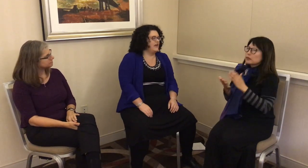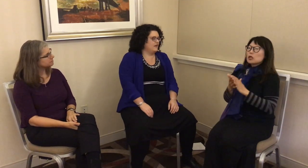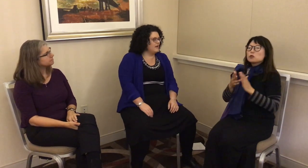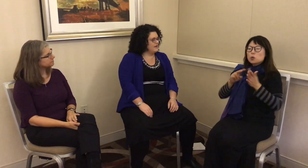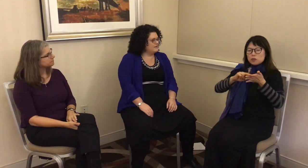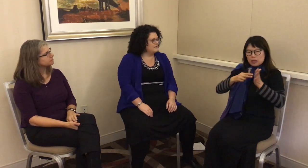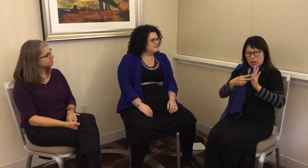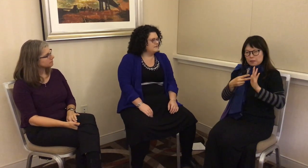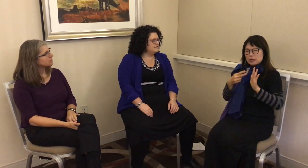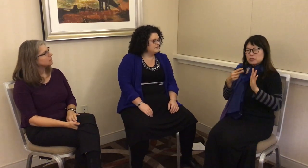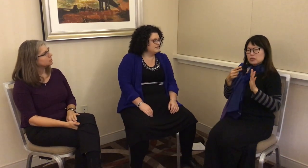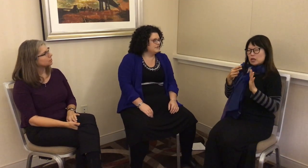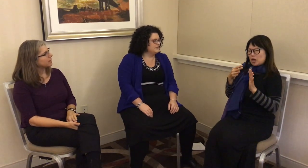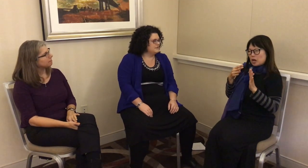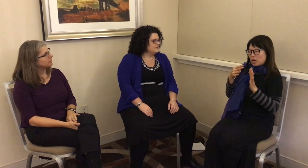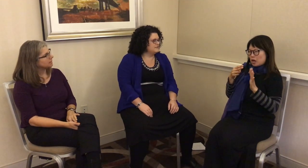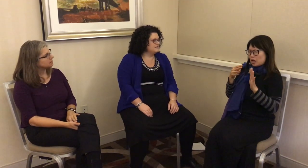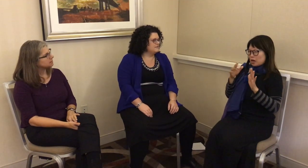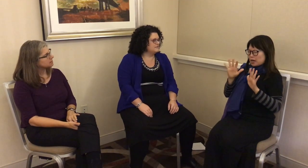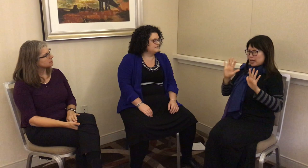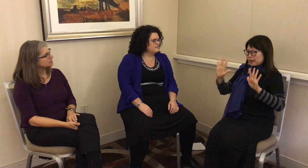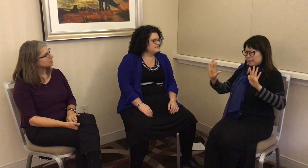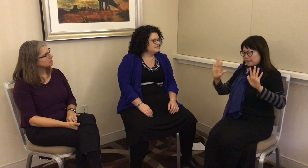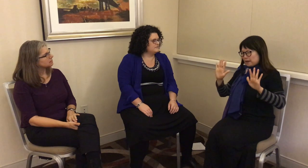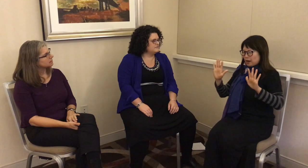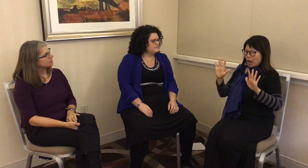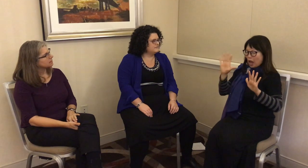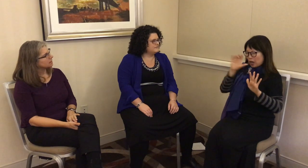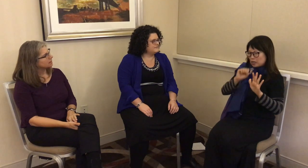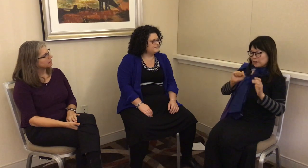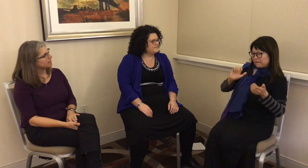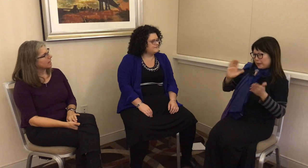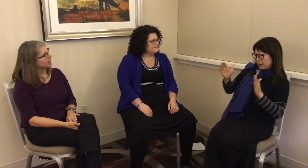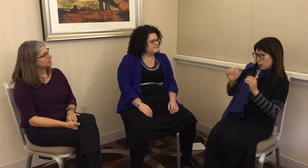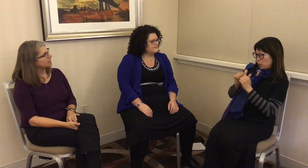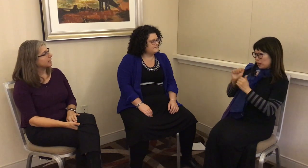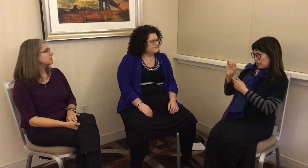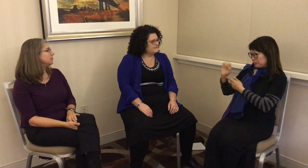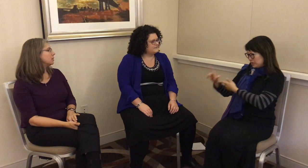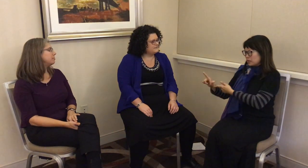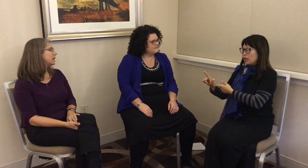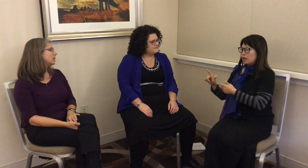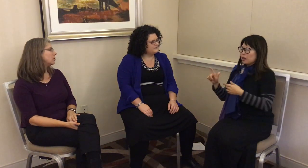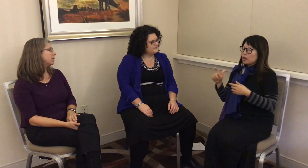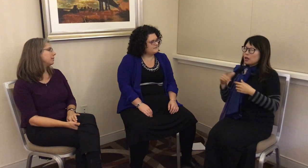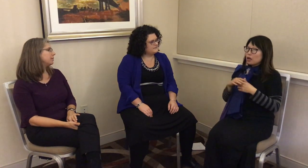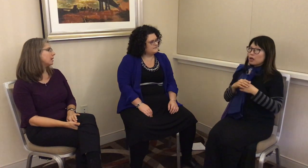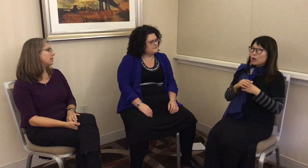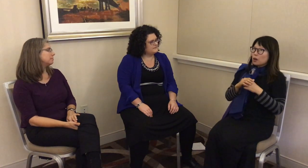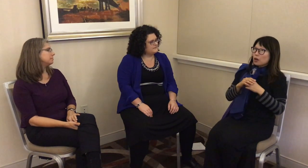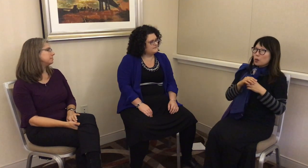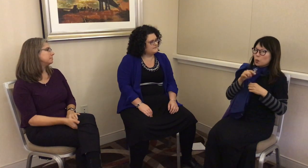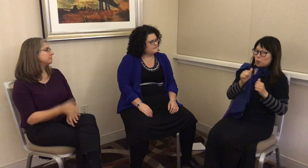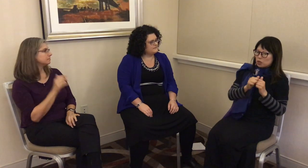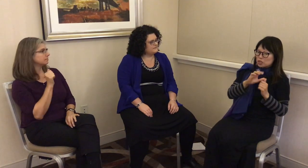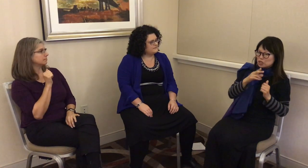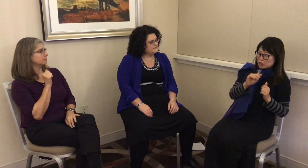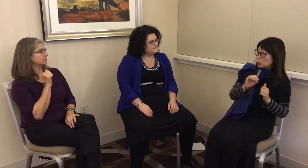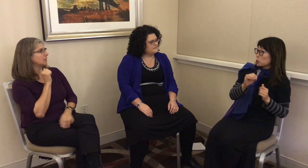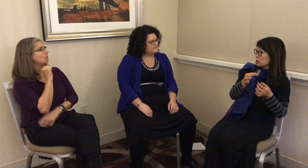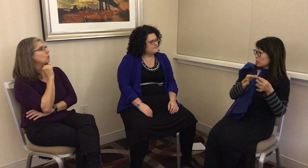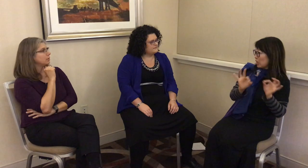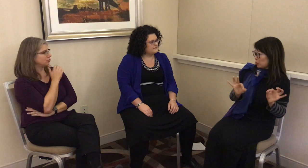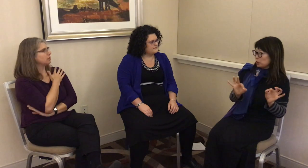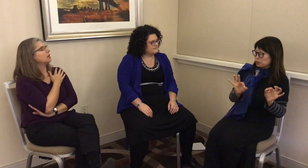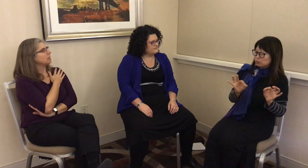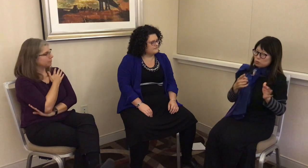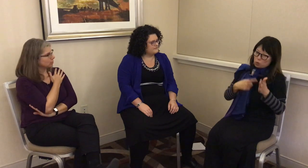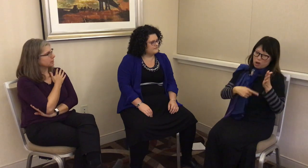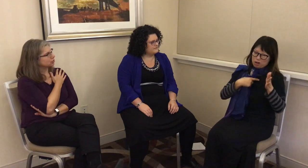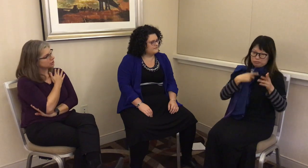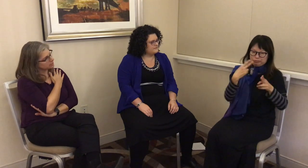G: Right, okay. L: That means that, I guess, if you look at